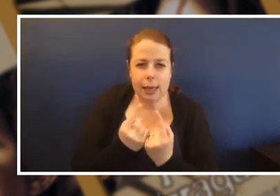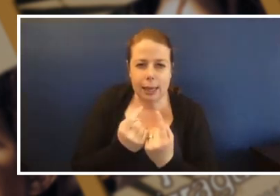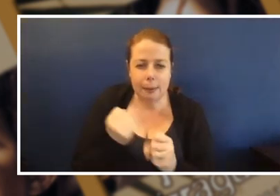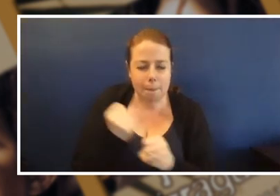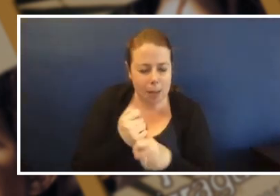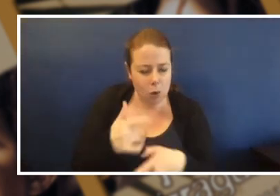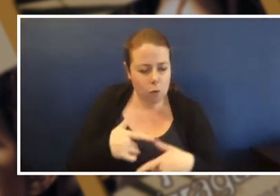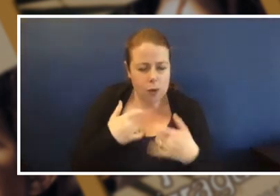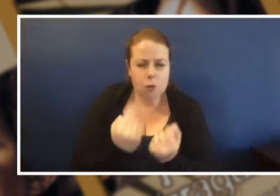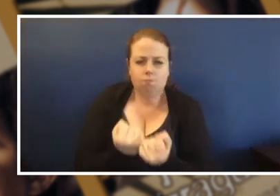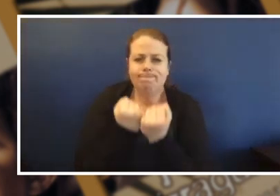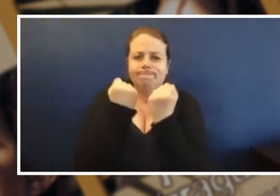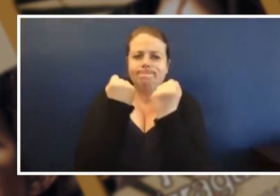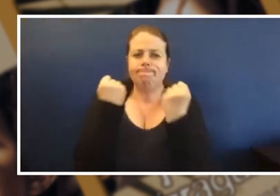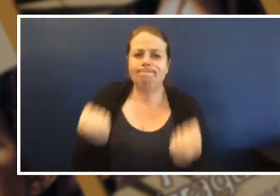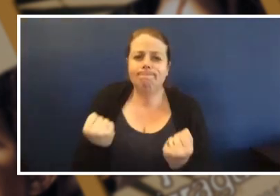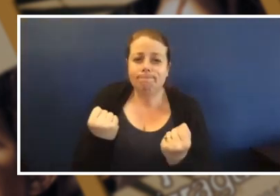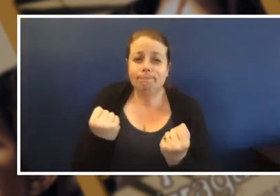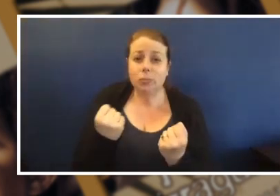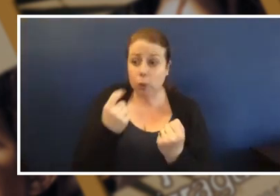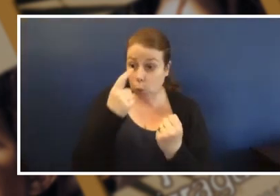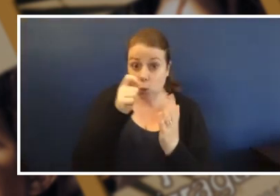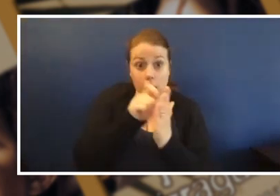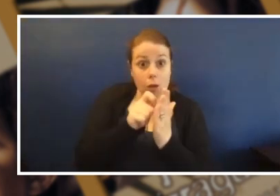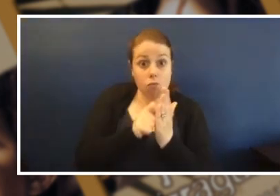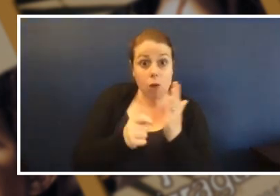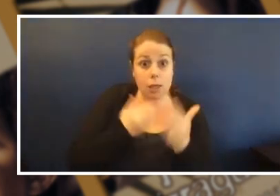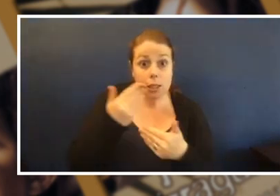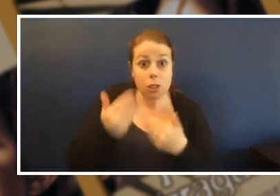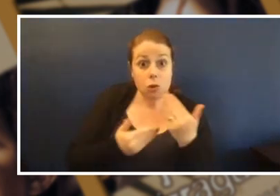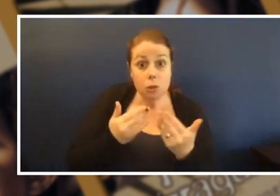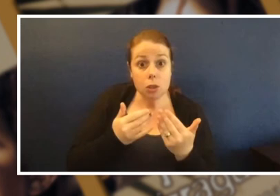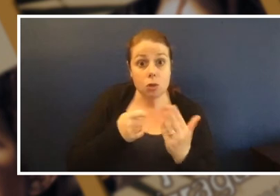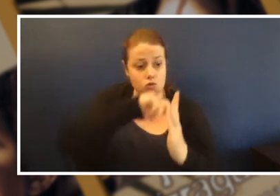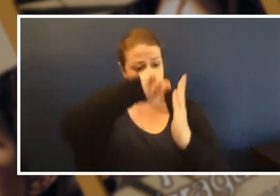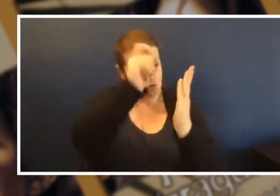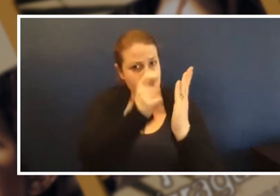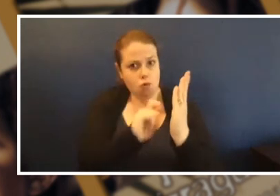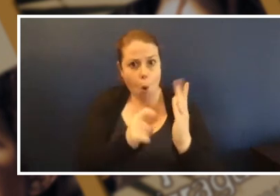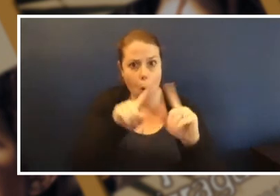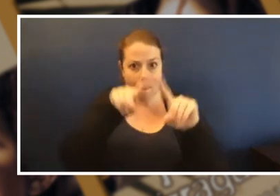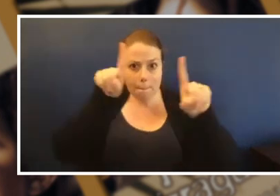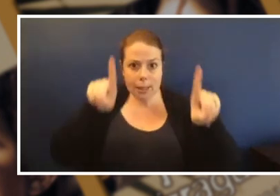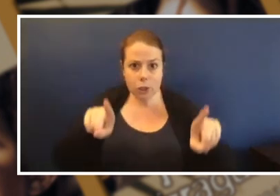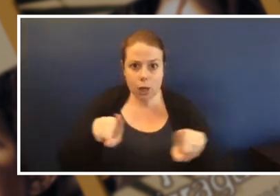about it and do you think of your special thing. Do you think your special thing in its story could